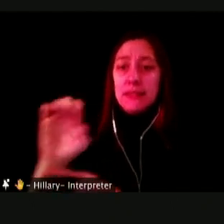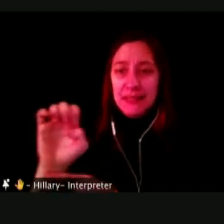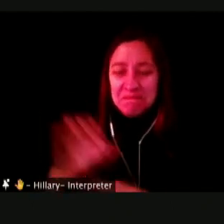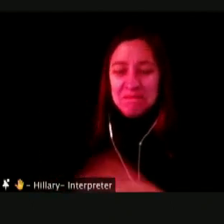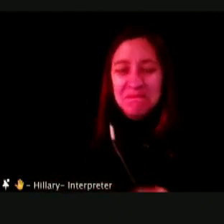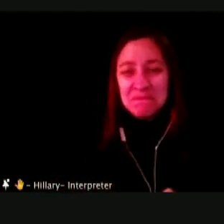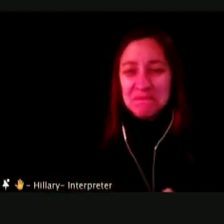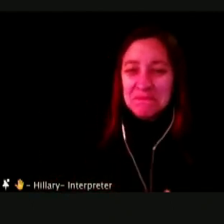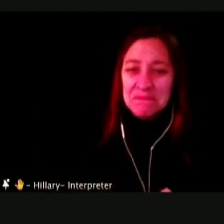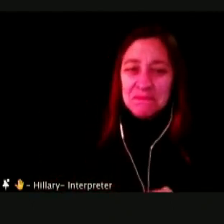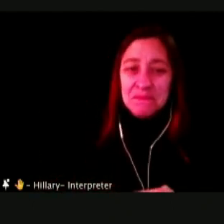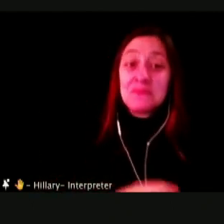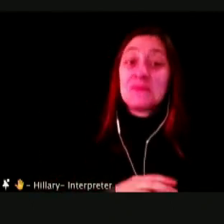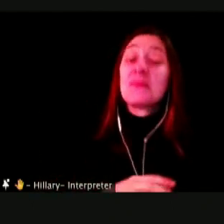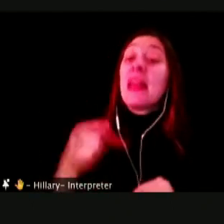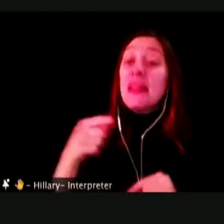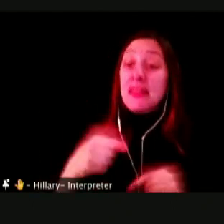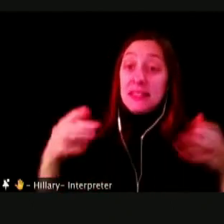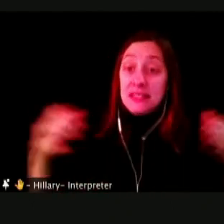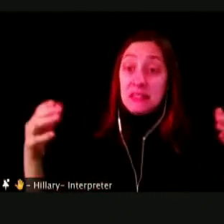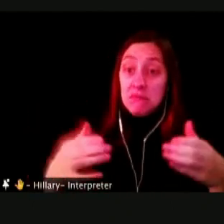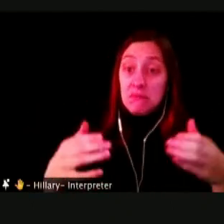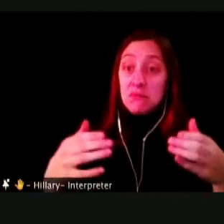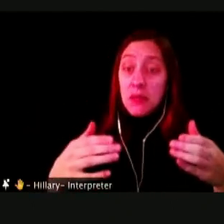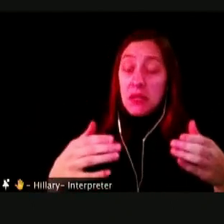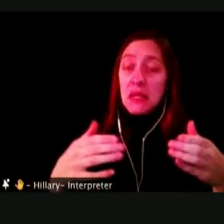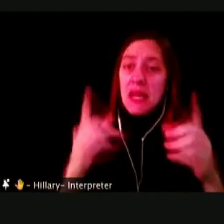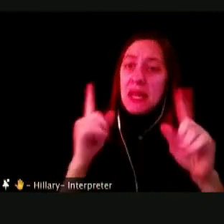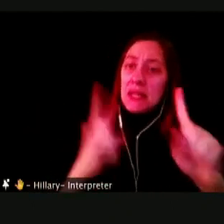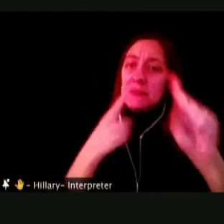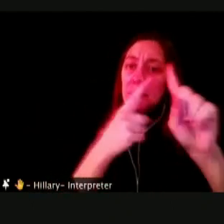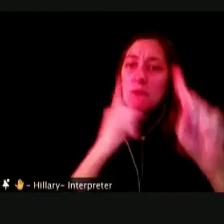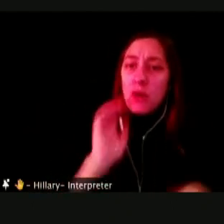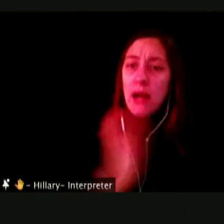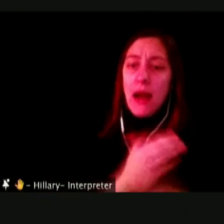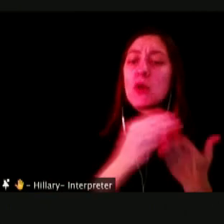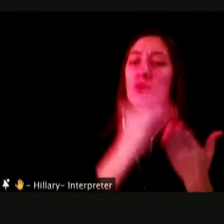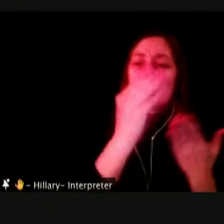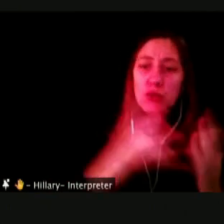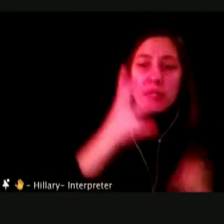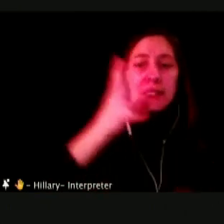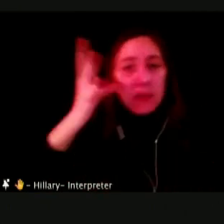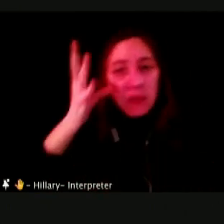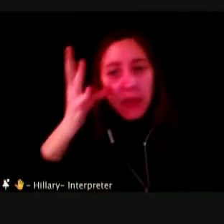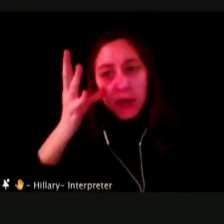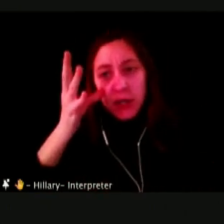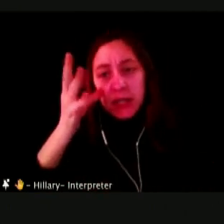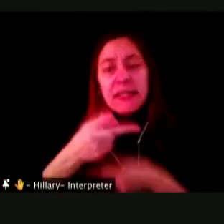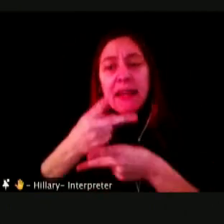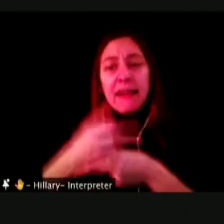THIS SYMPOSIUM IS INTENDED FOR OUR STUDENTS, OUR PARENTS AND CAREGIVERS, OR SCHOOL-BASED